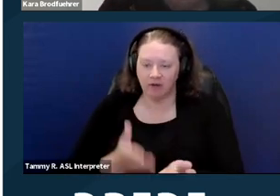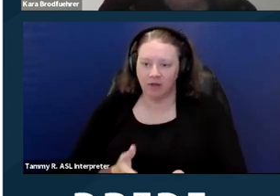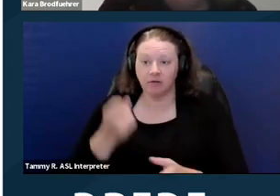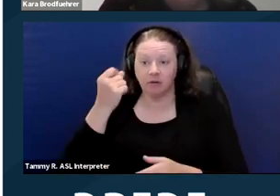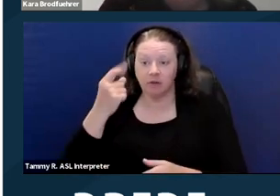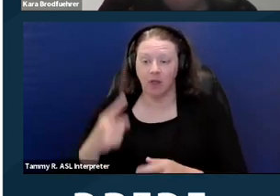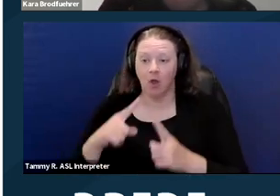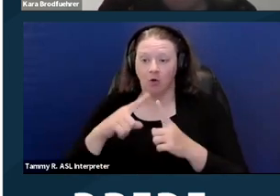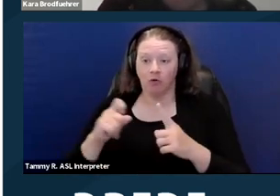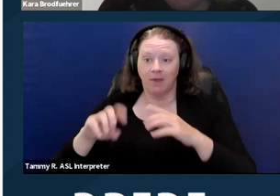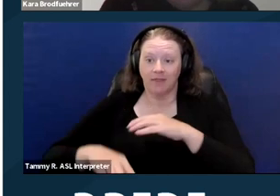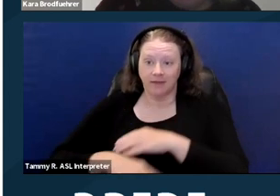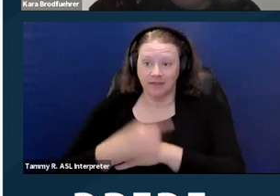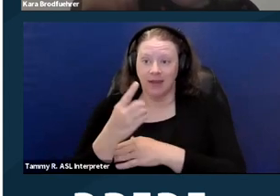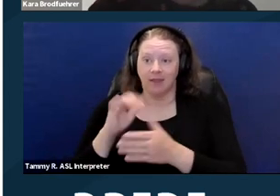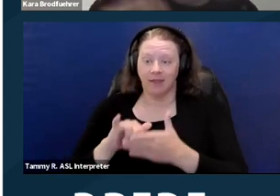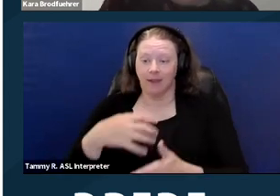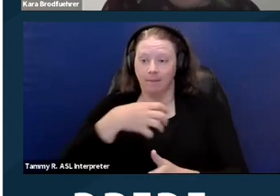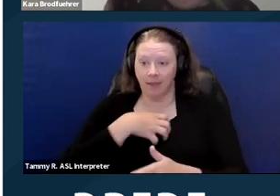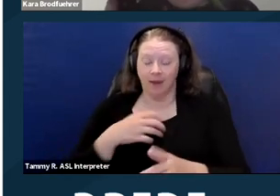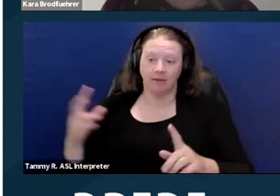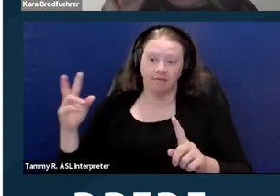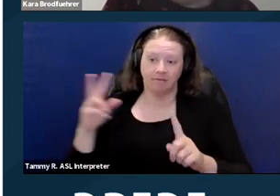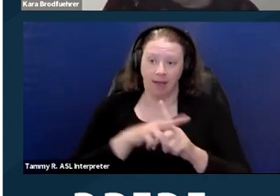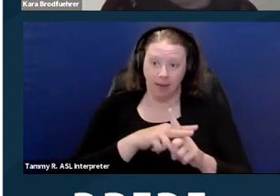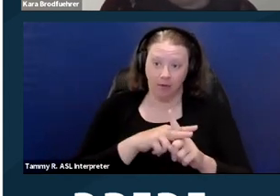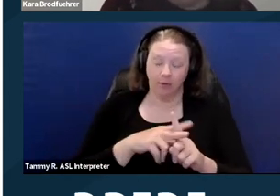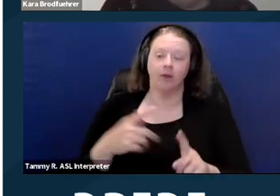from the date that the complaint is signed